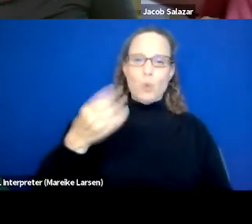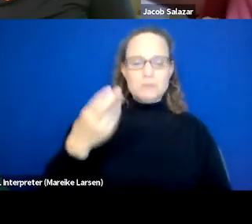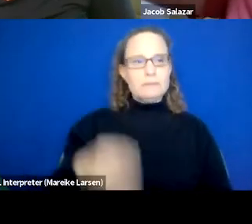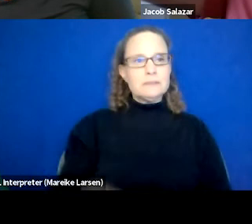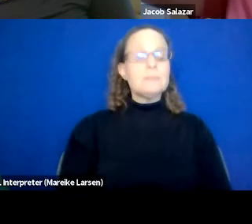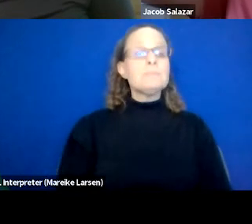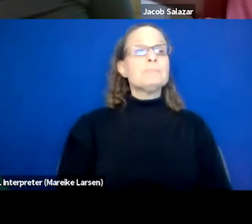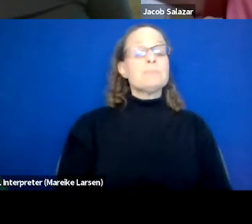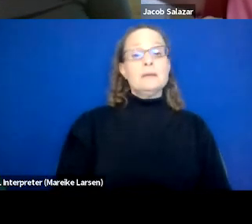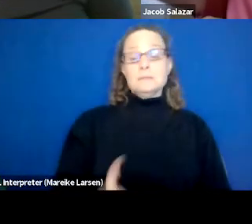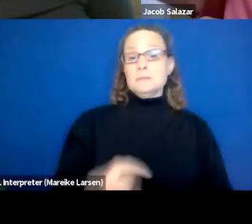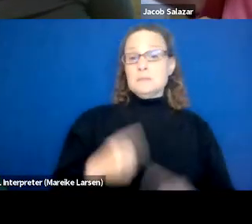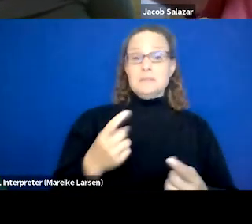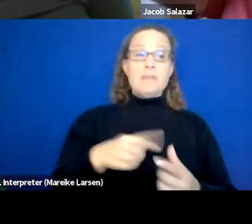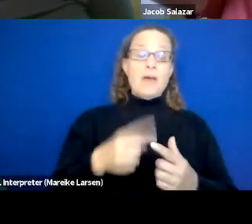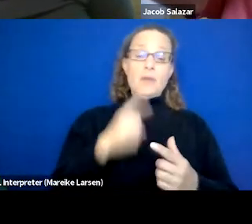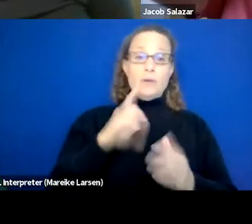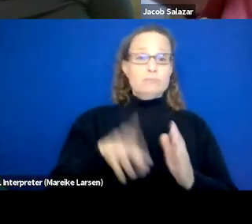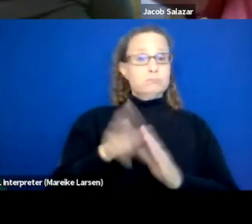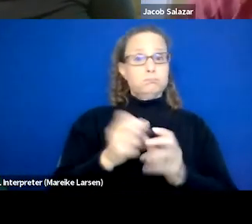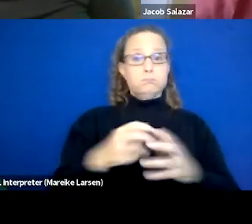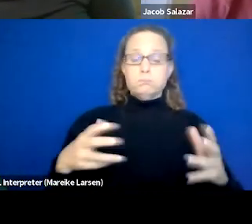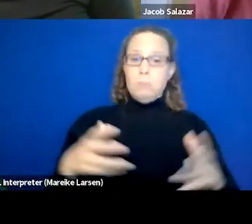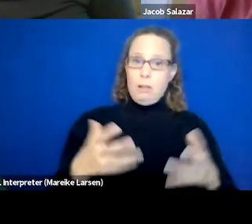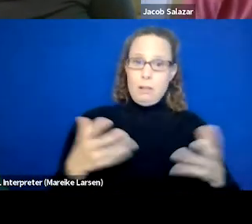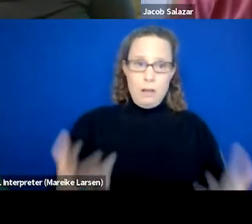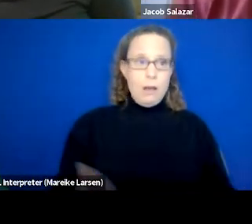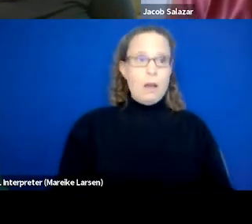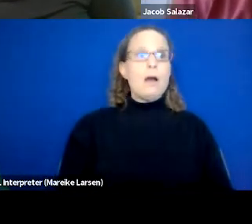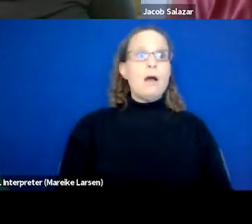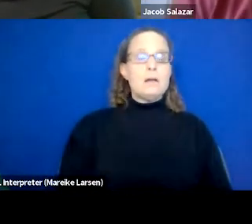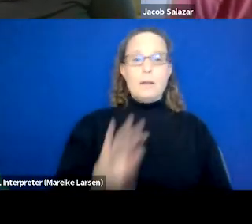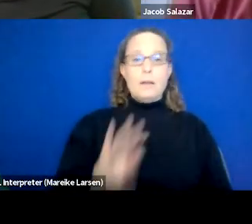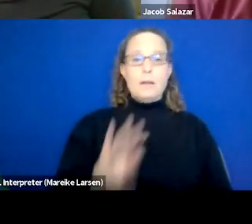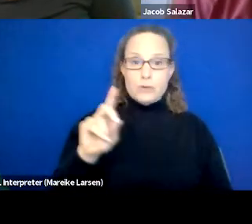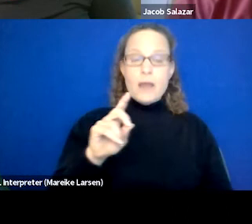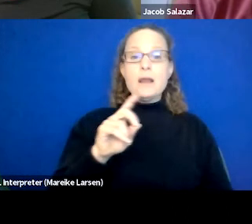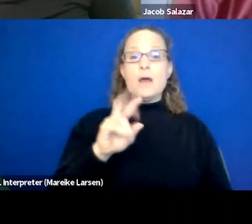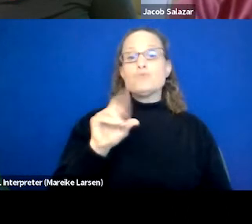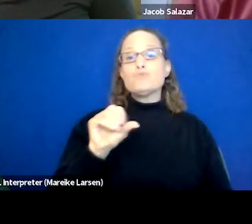Since then, we have grown significantly. Our Bread and Roses Cafe is still going strong,